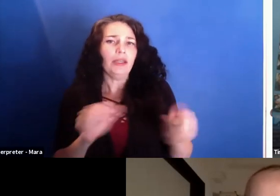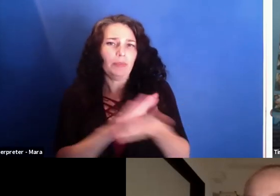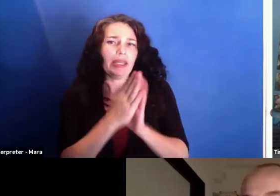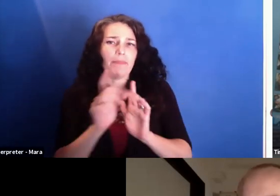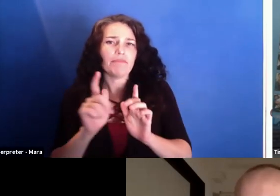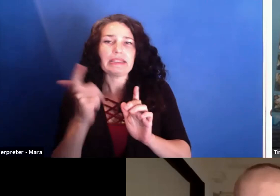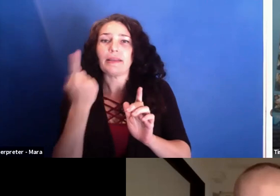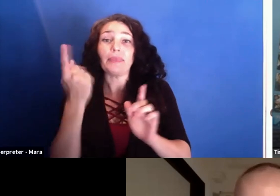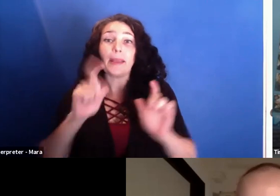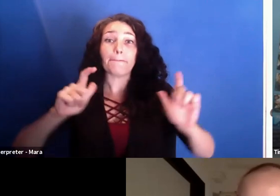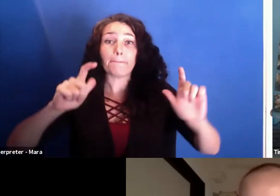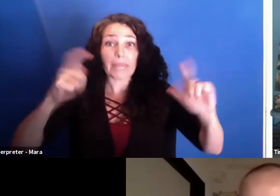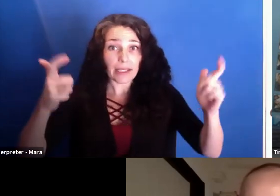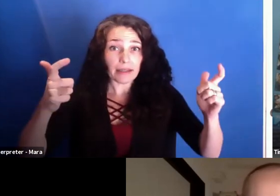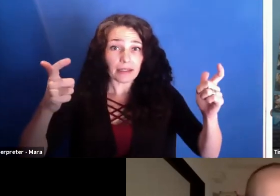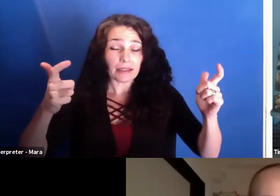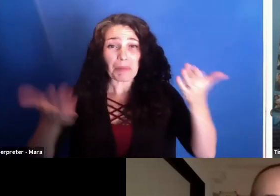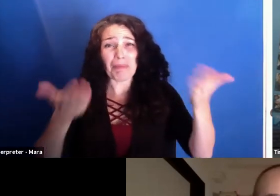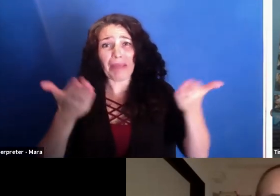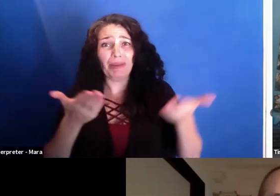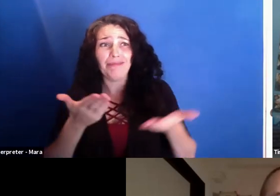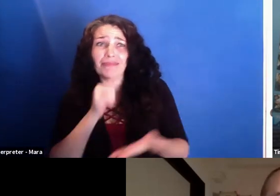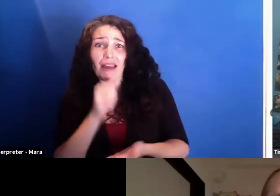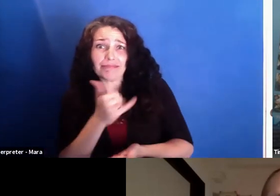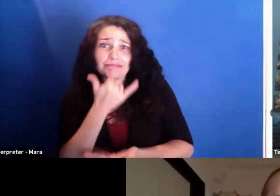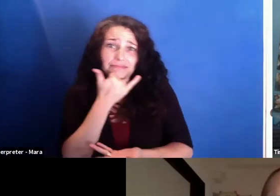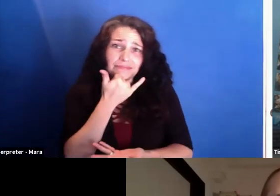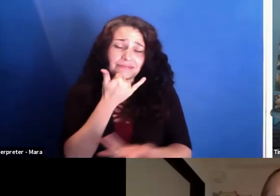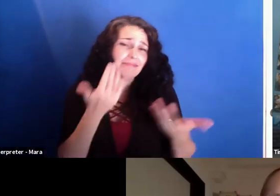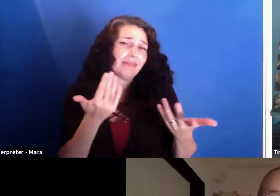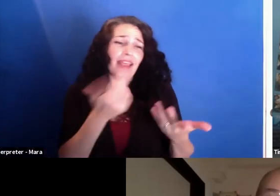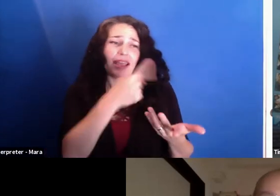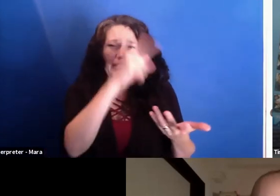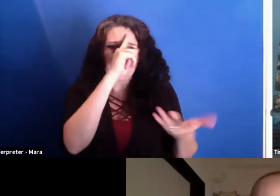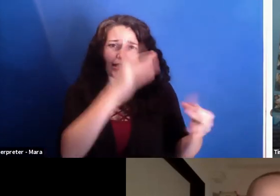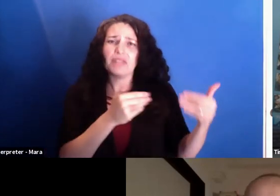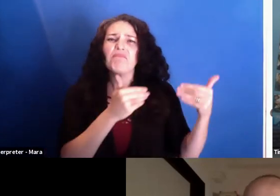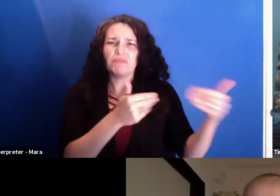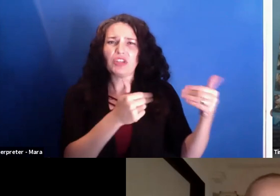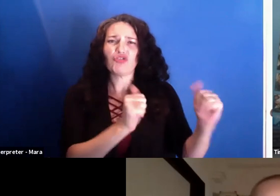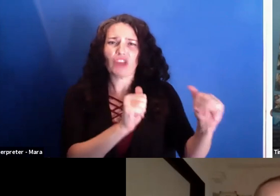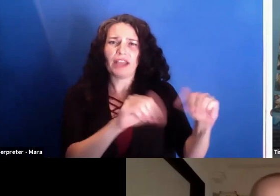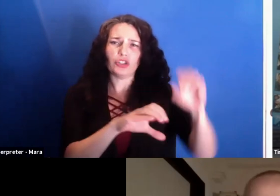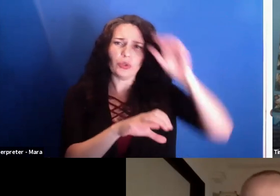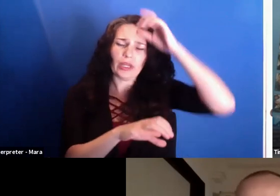Let's try to do it. The thing is that he and his team imagined that I would come with a lot of lights and cameraman.